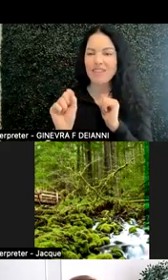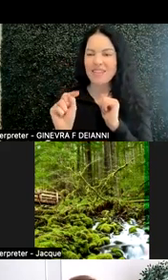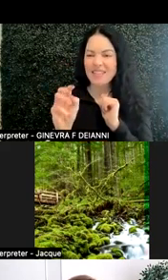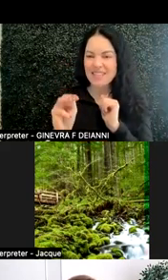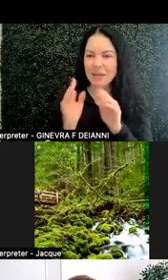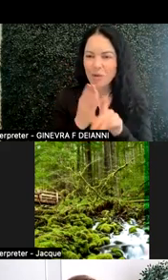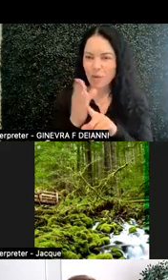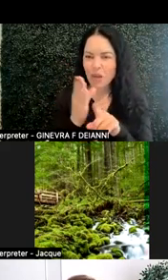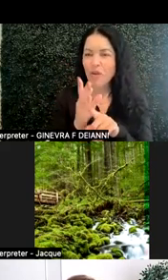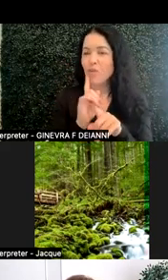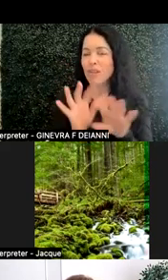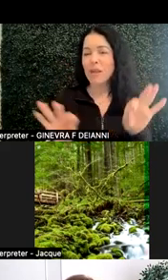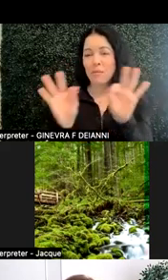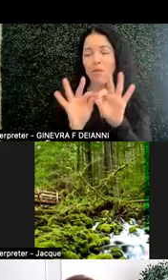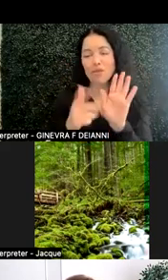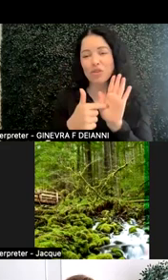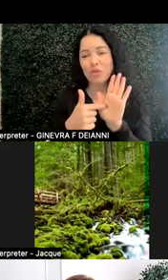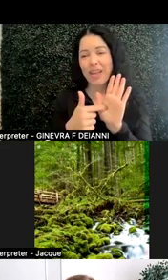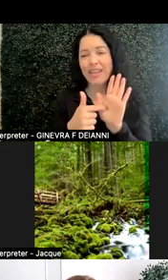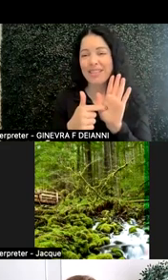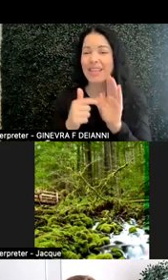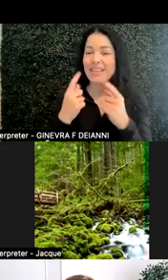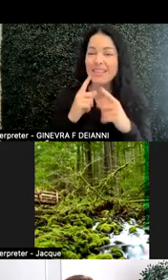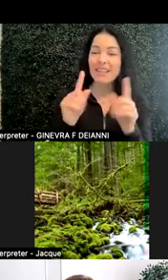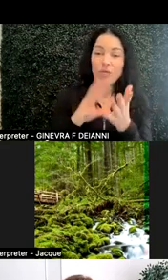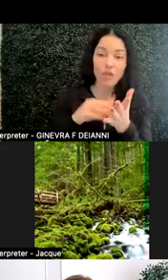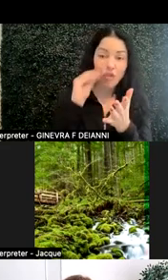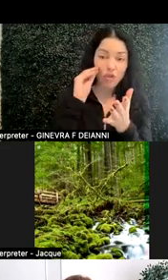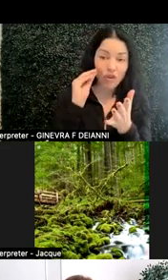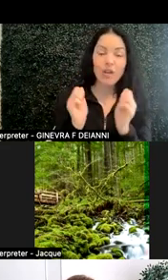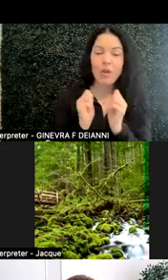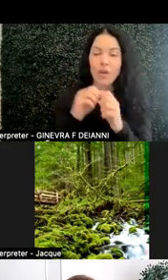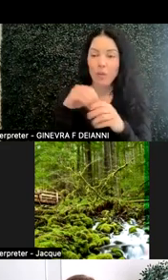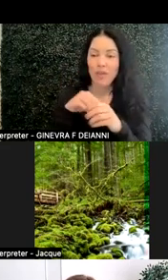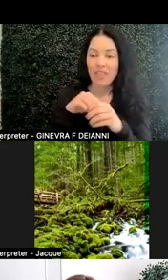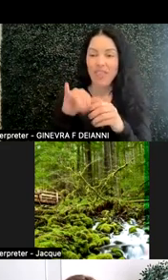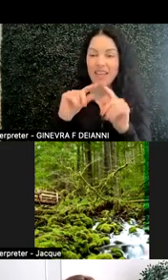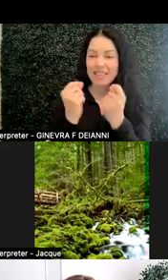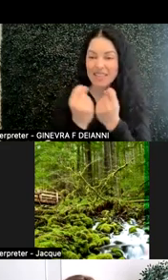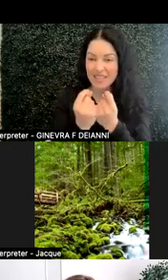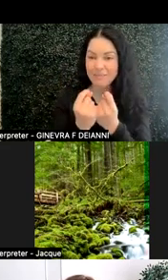to showcasing successful learning within that teamwork or group assignment.